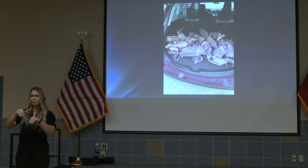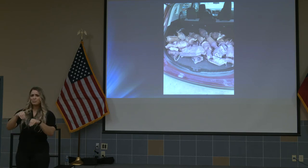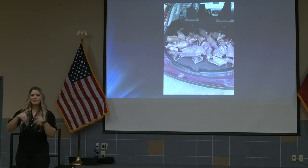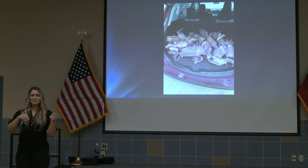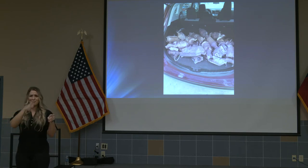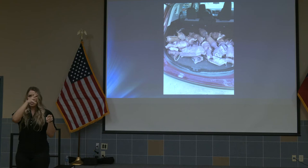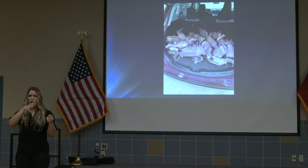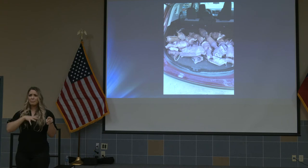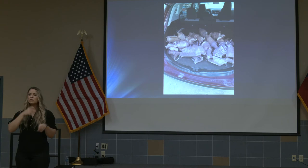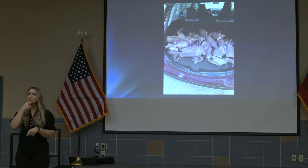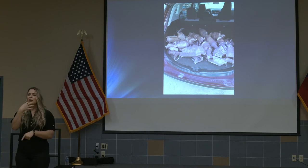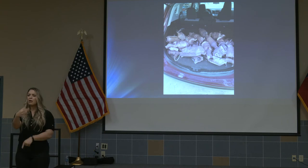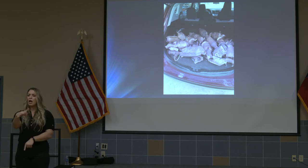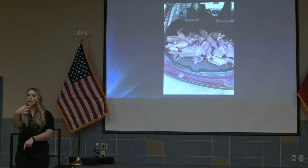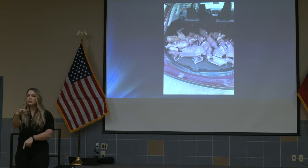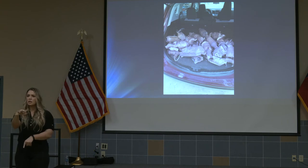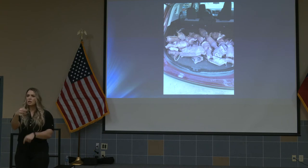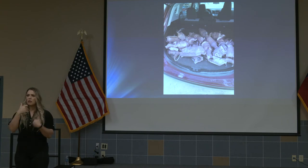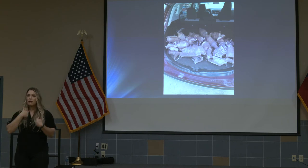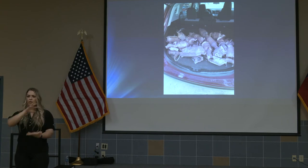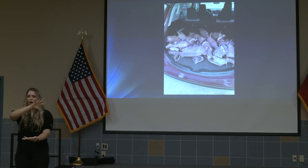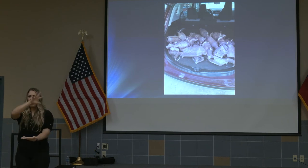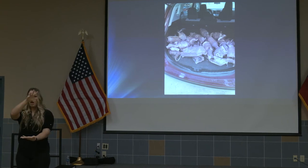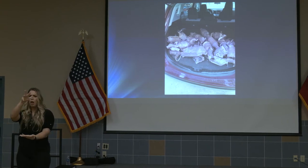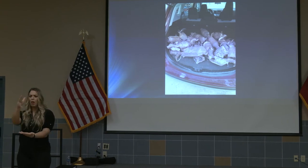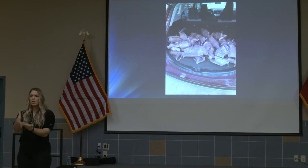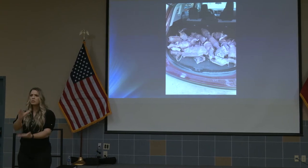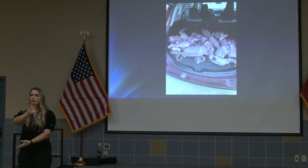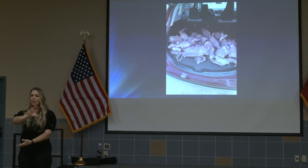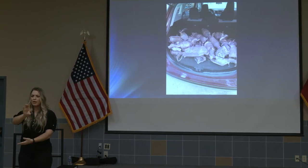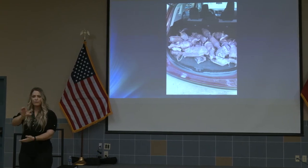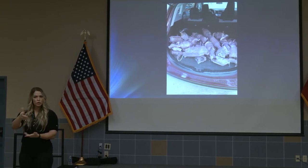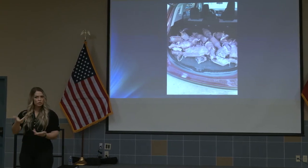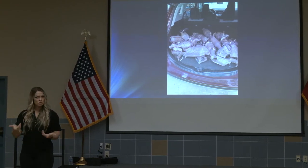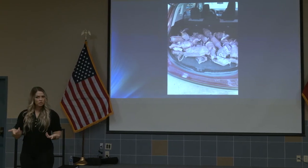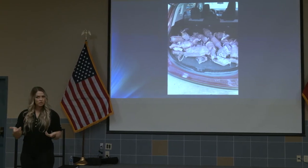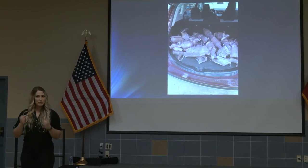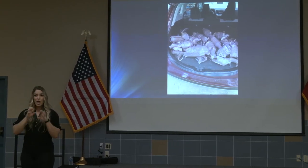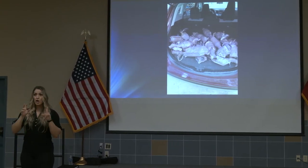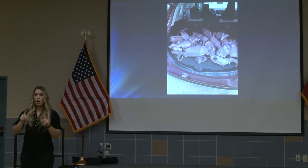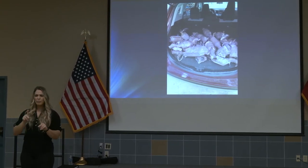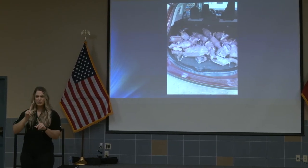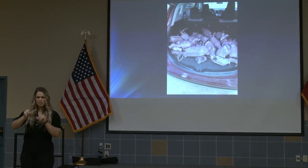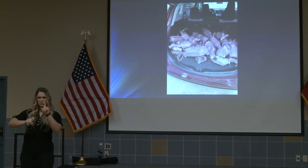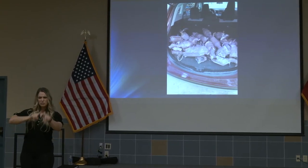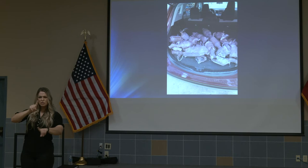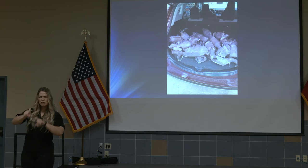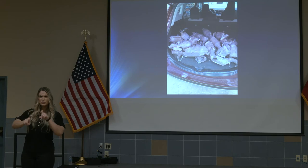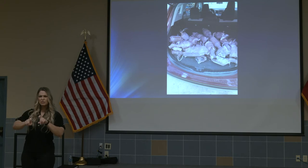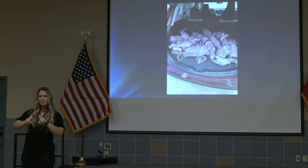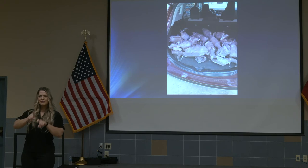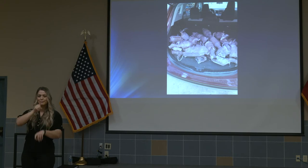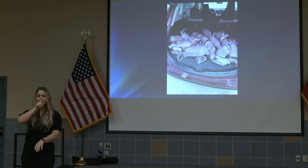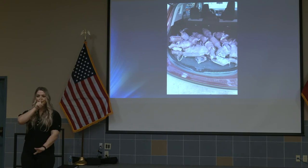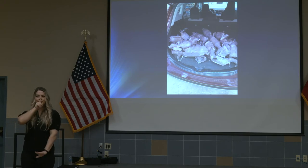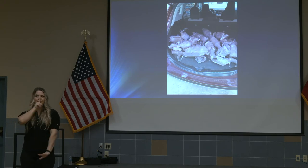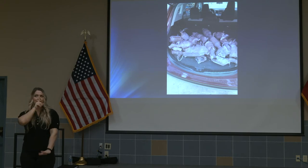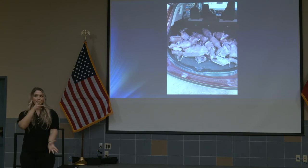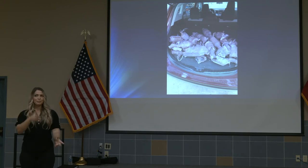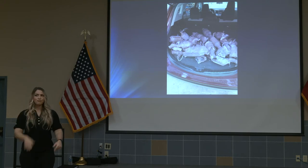with scrap or in this case catalytic converters and nobody questions that that's not right